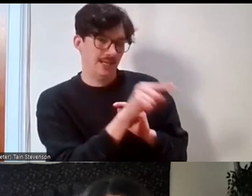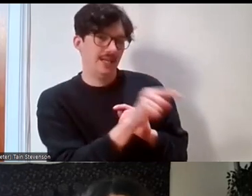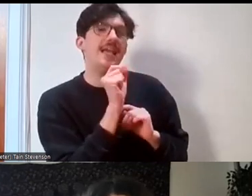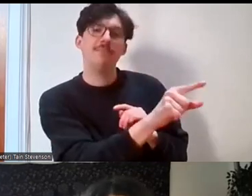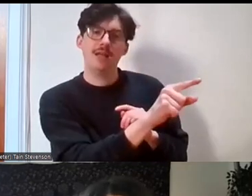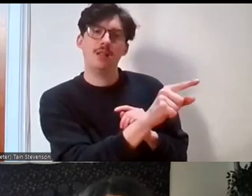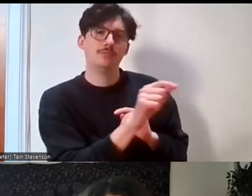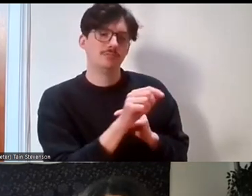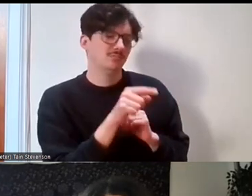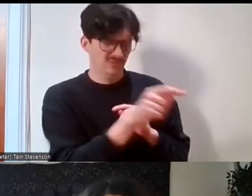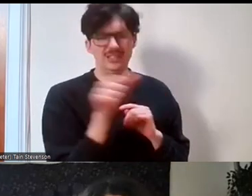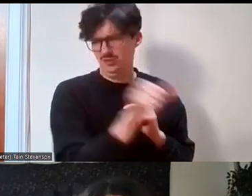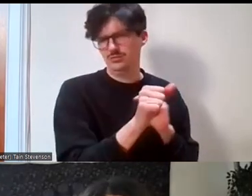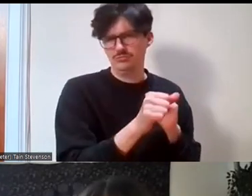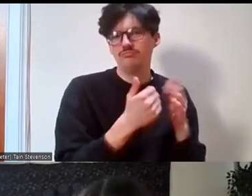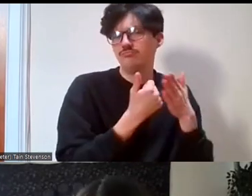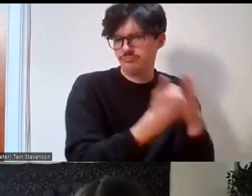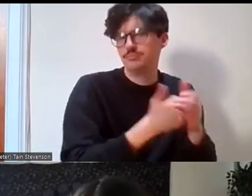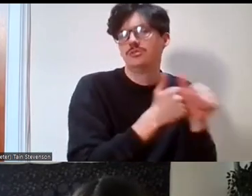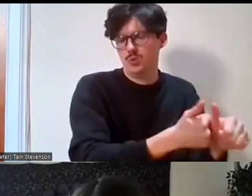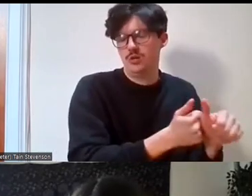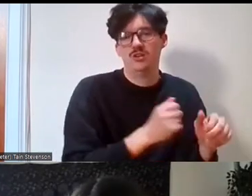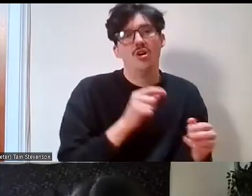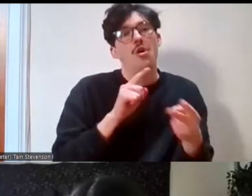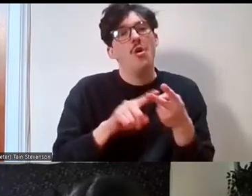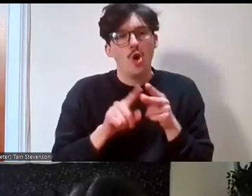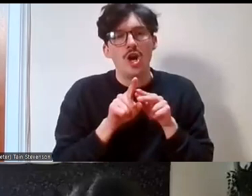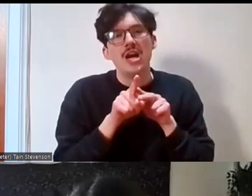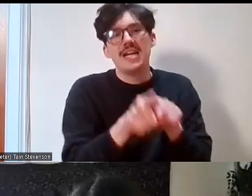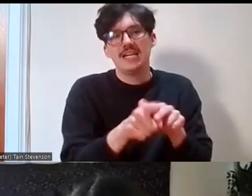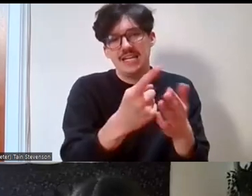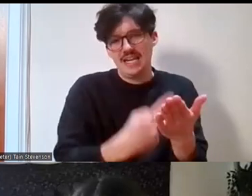I'm sure they would be able to help but there are guides for a lot on there and